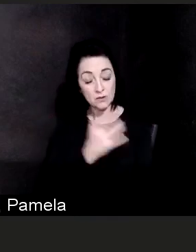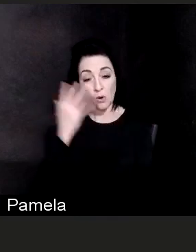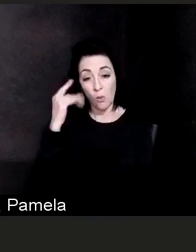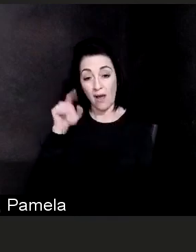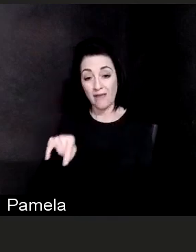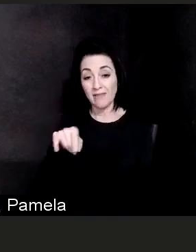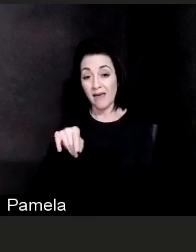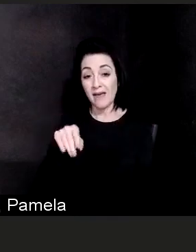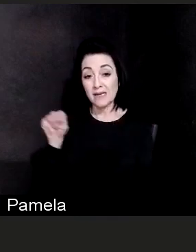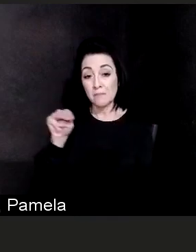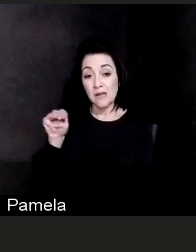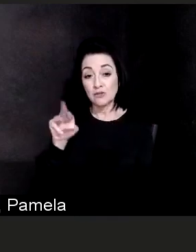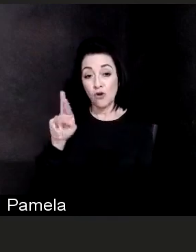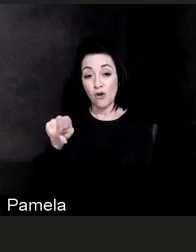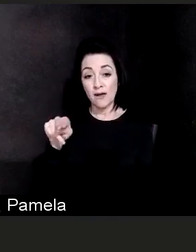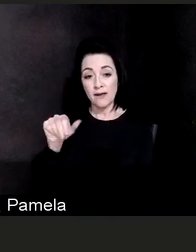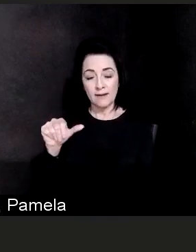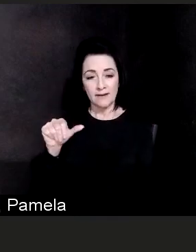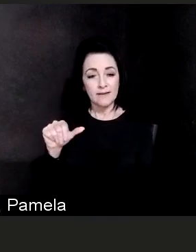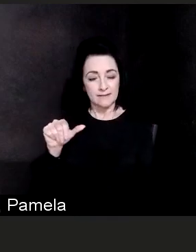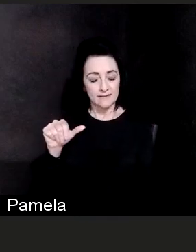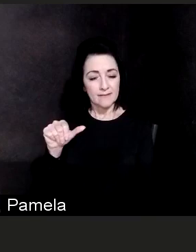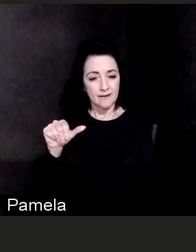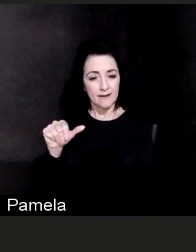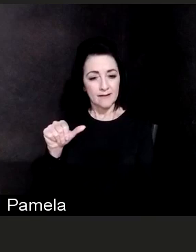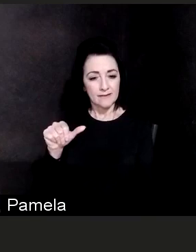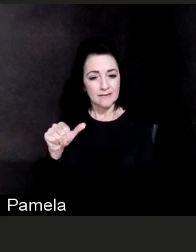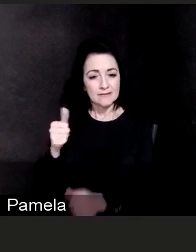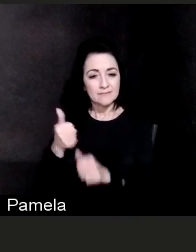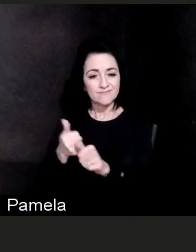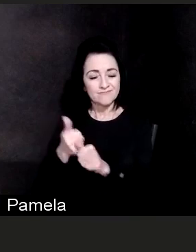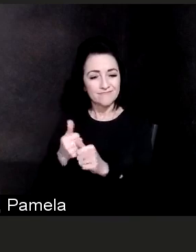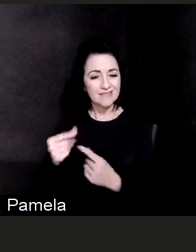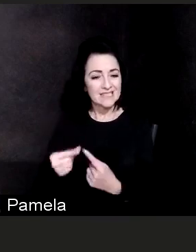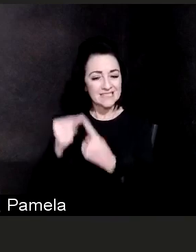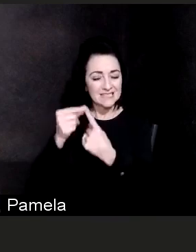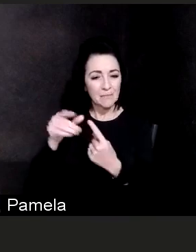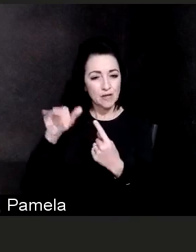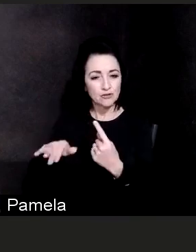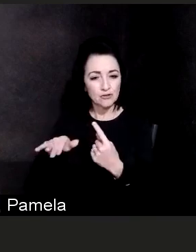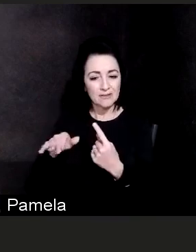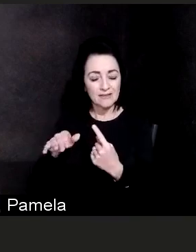this has to be coded in a special lipid so our body does not break it down